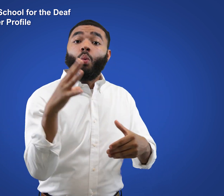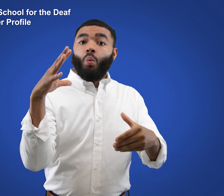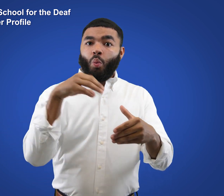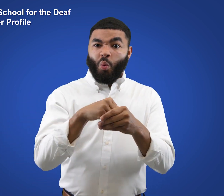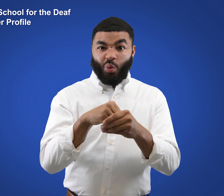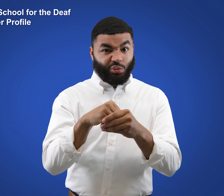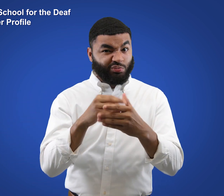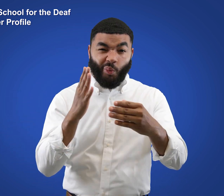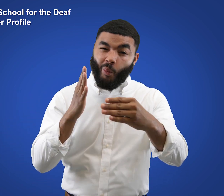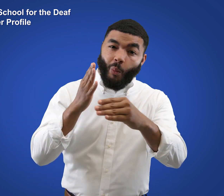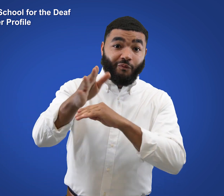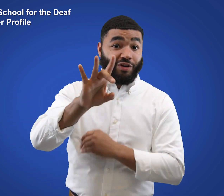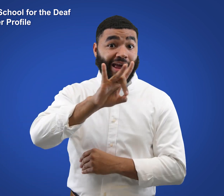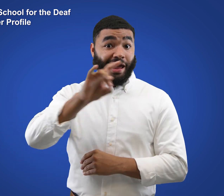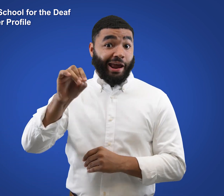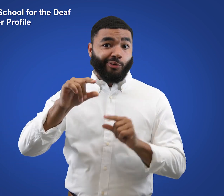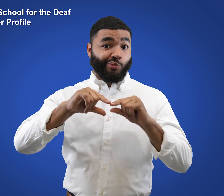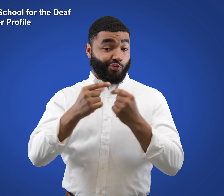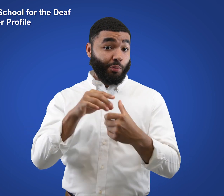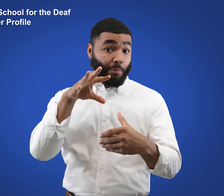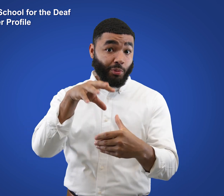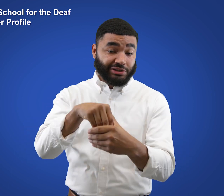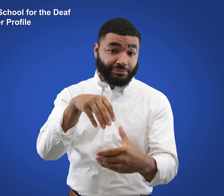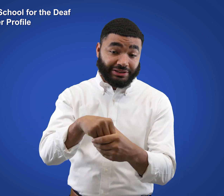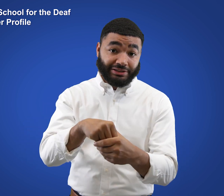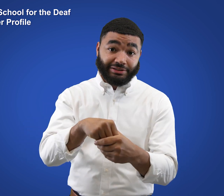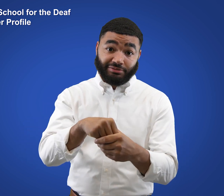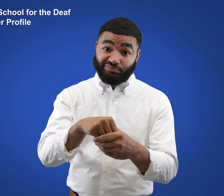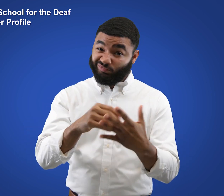including contributions from over 80 focus group participants